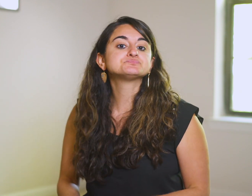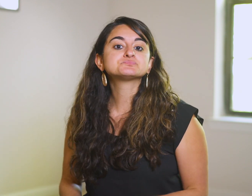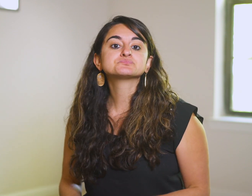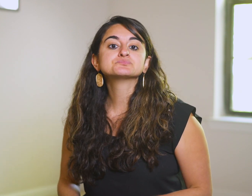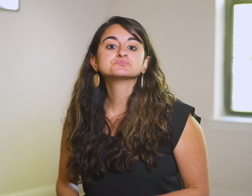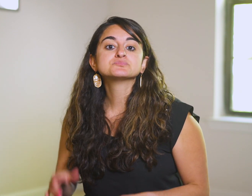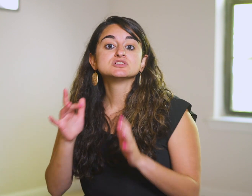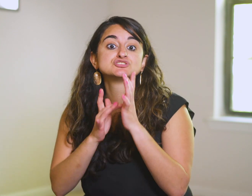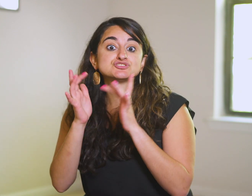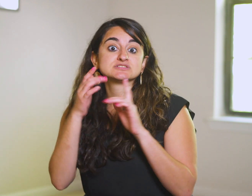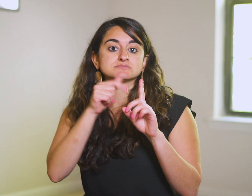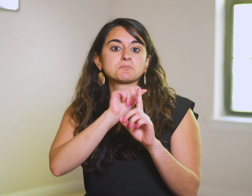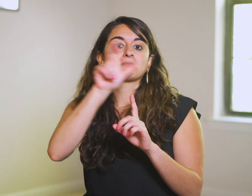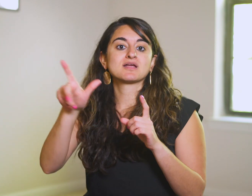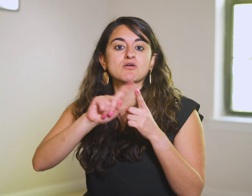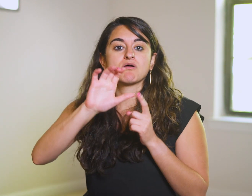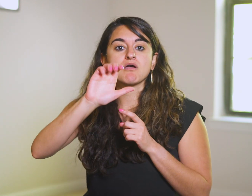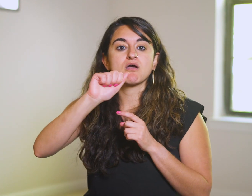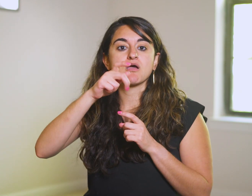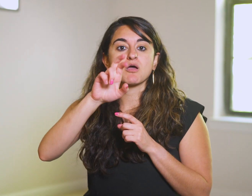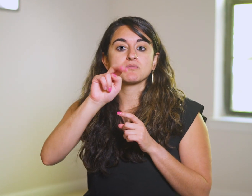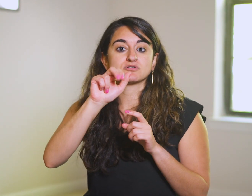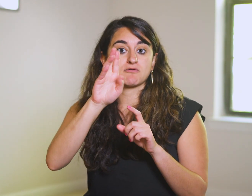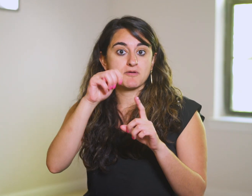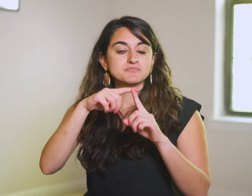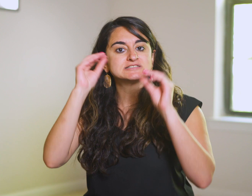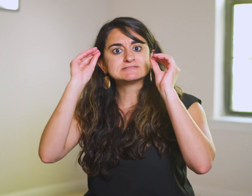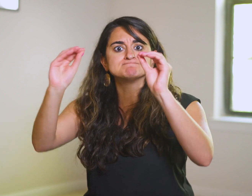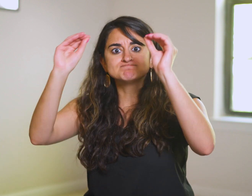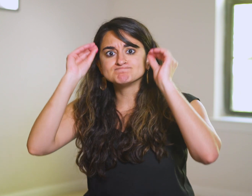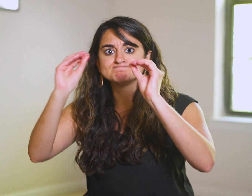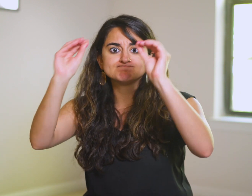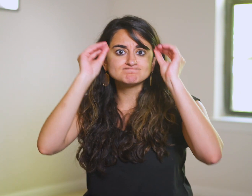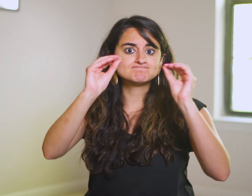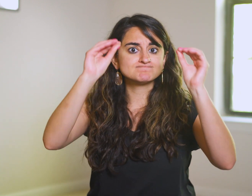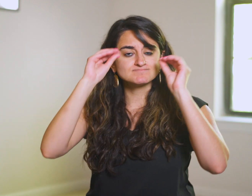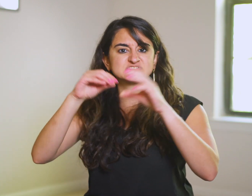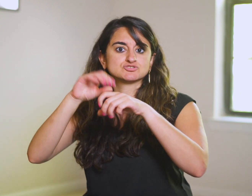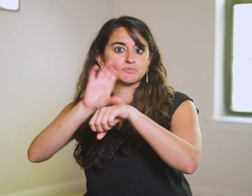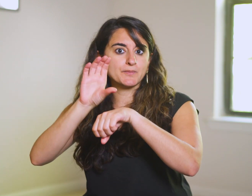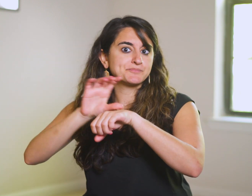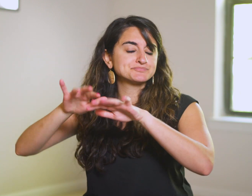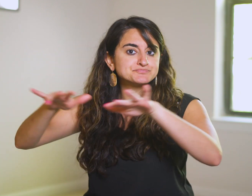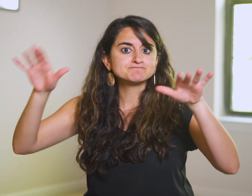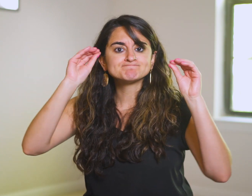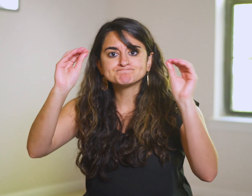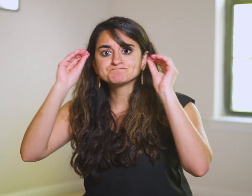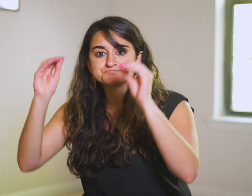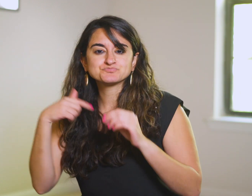Jesus goes back to Capernaum and teaches in the synagogue.